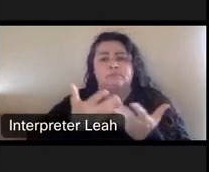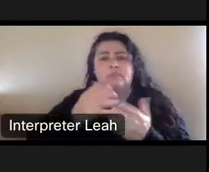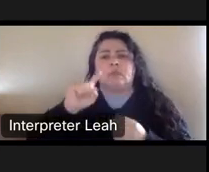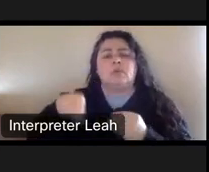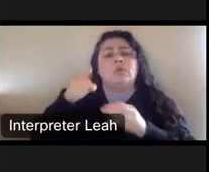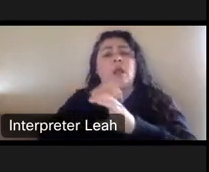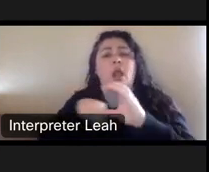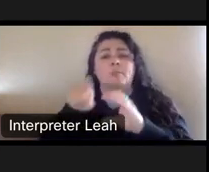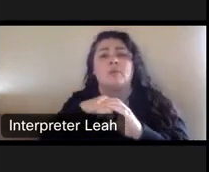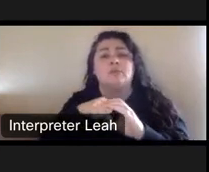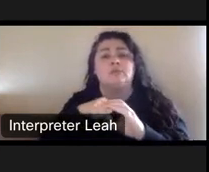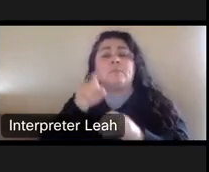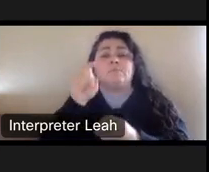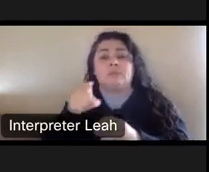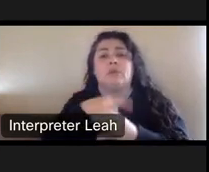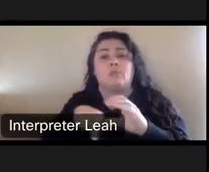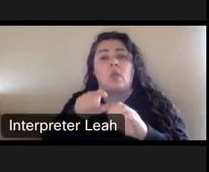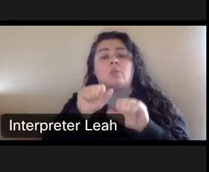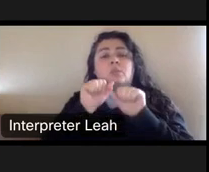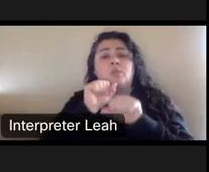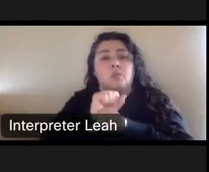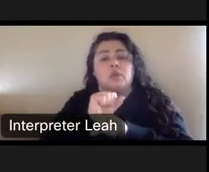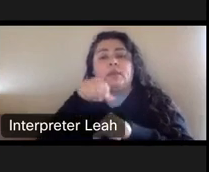It has to be copyright of a work in these specific categories.